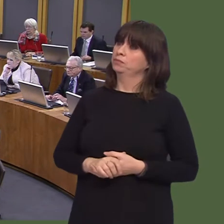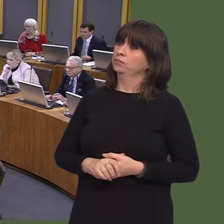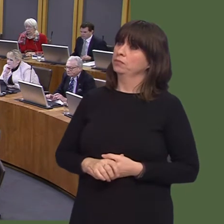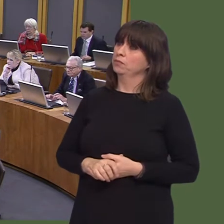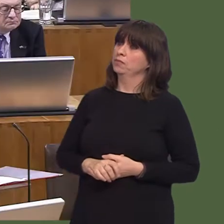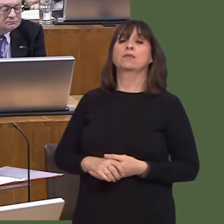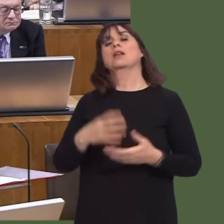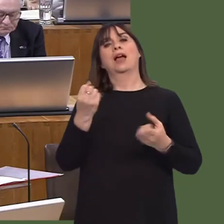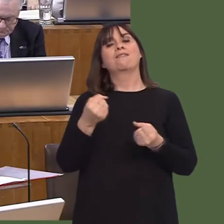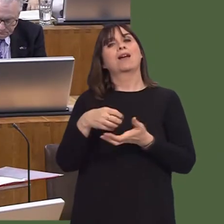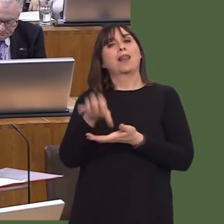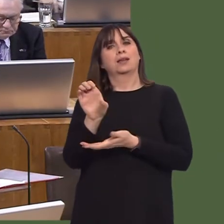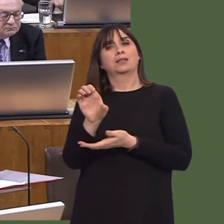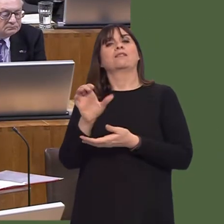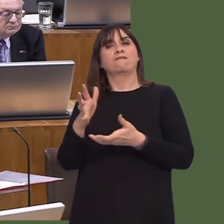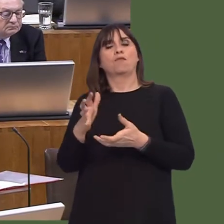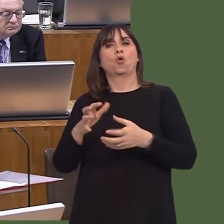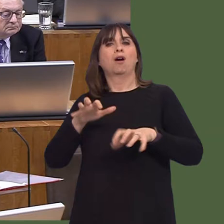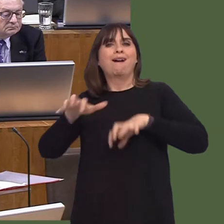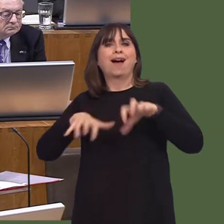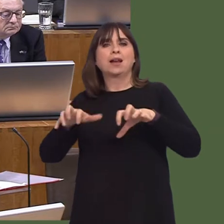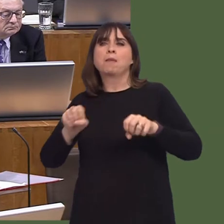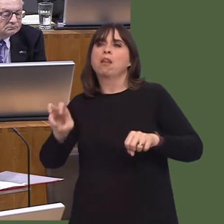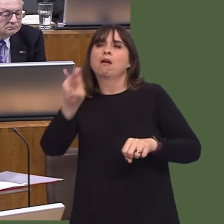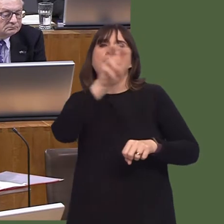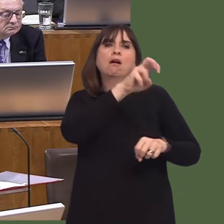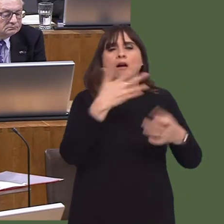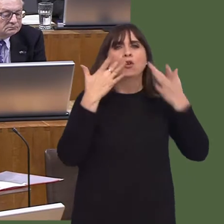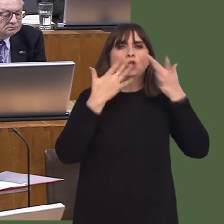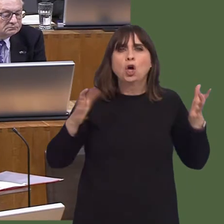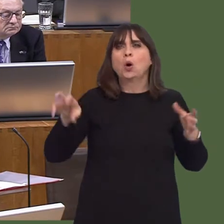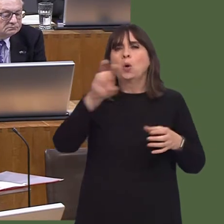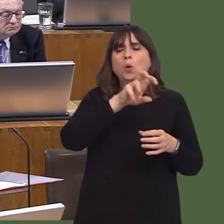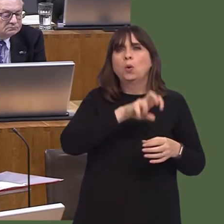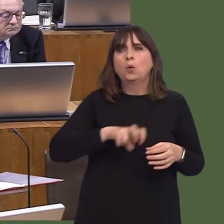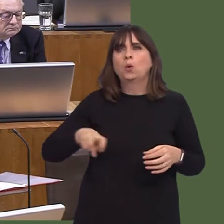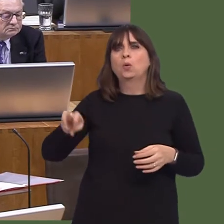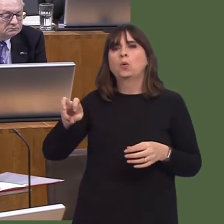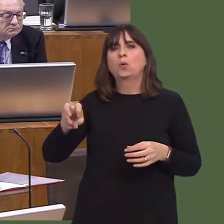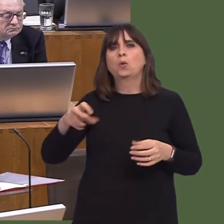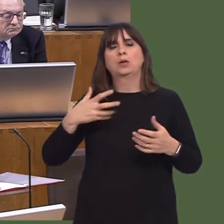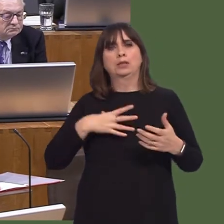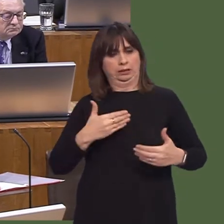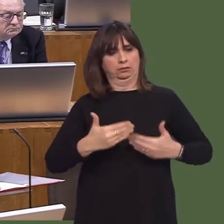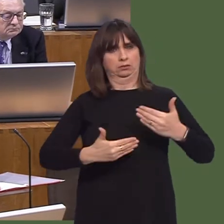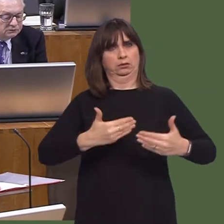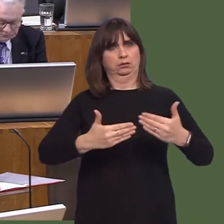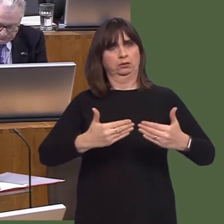It's by raising people's skill levels that we can make sure they can put more money in their pockets, and thus increase GVA.